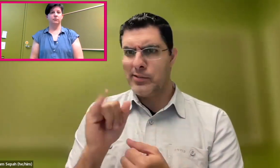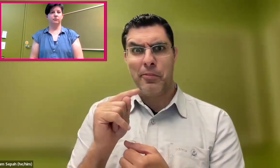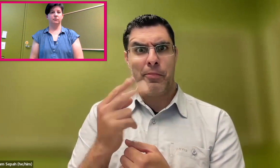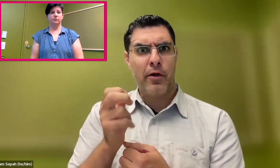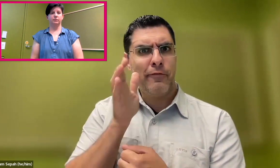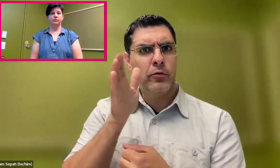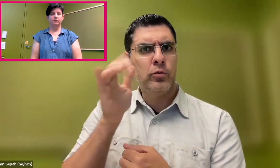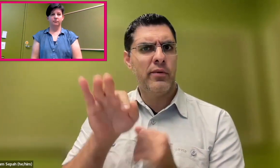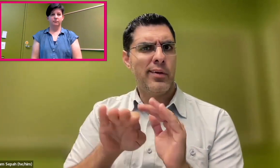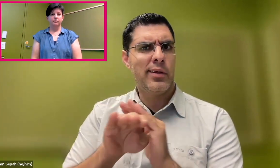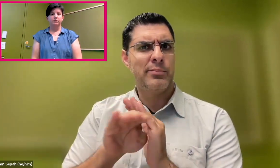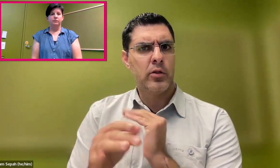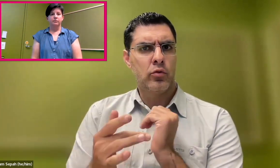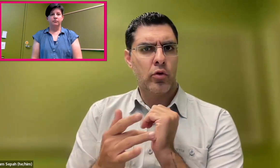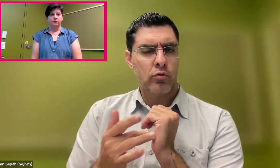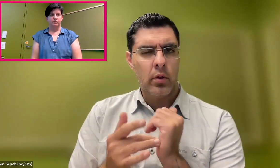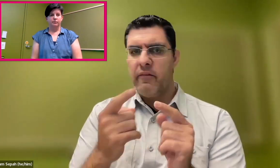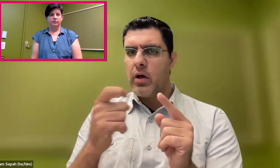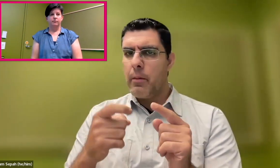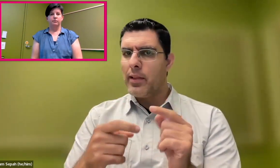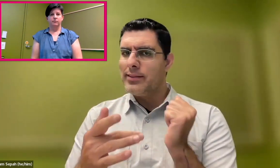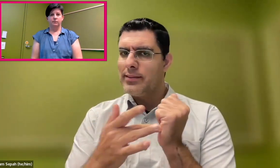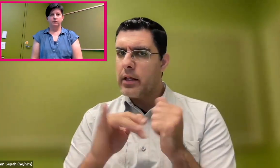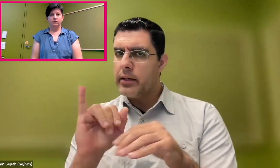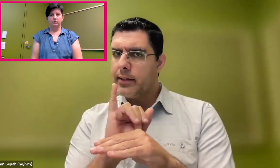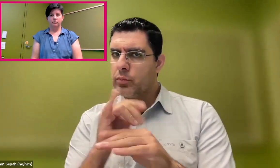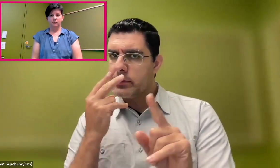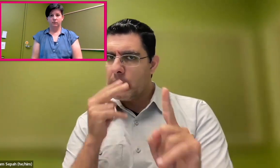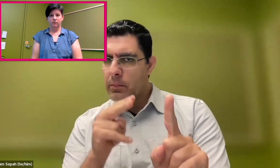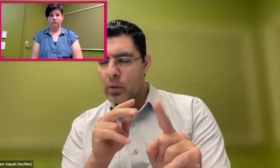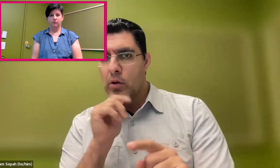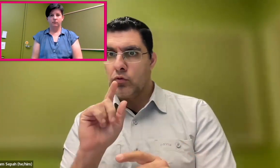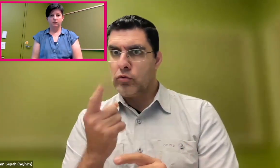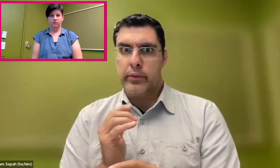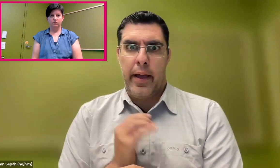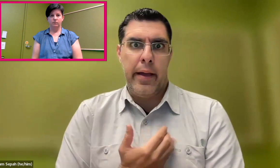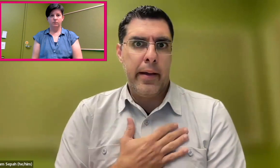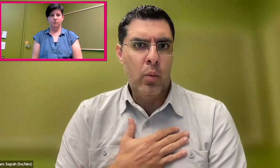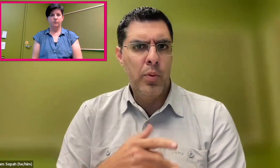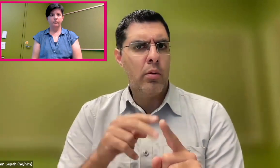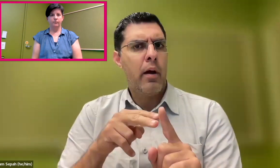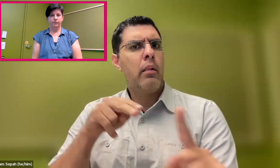At that panel, we were talking about the future of accessible technology from a tech standpoint.